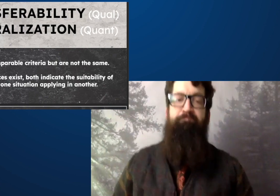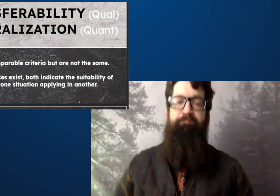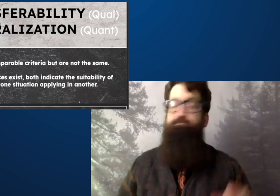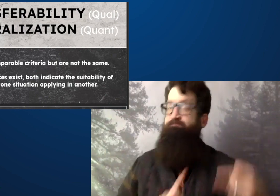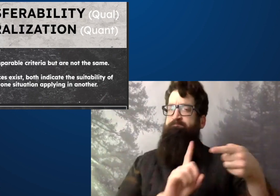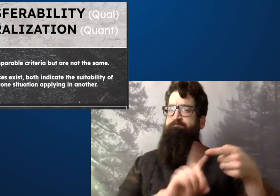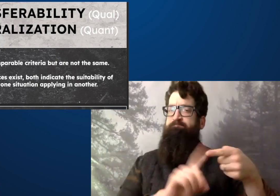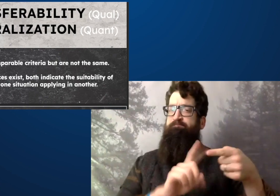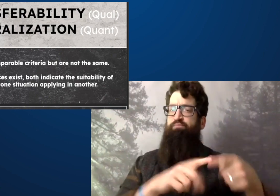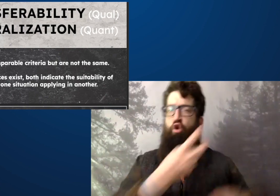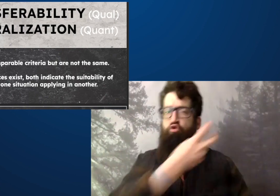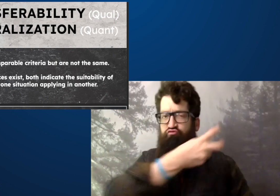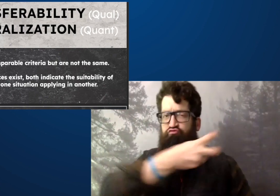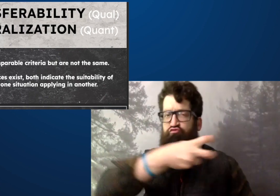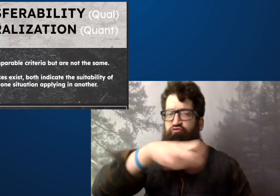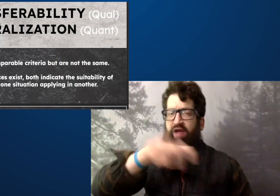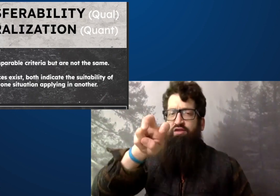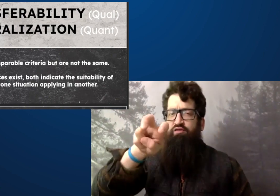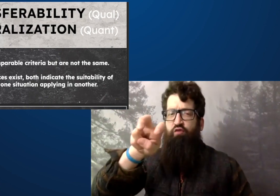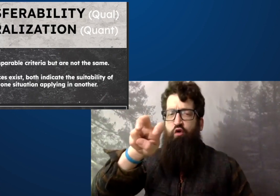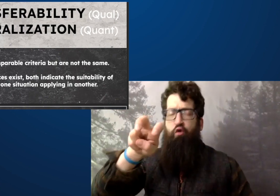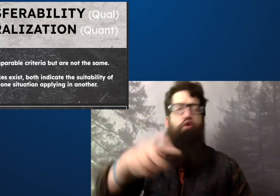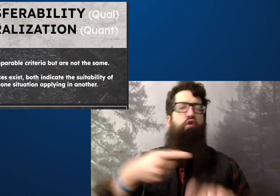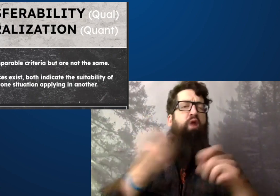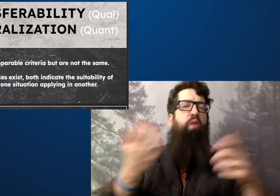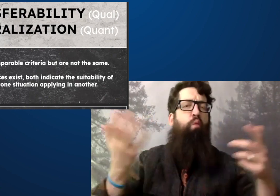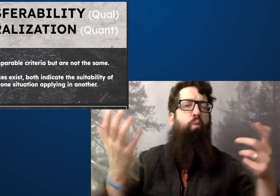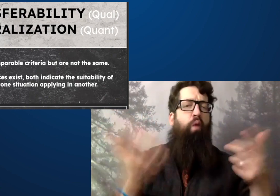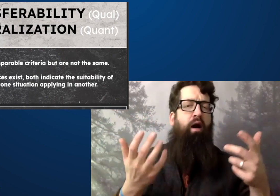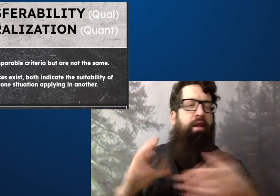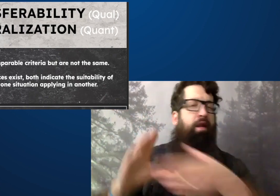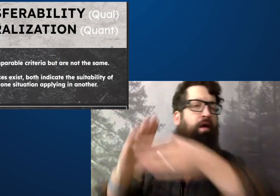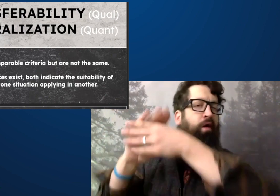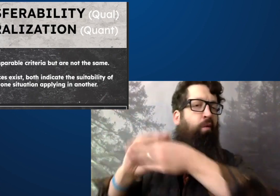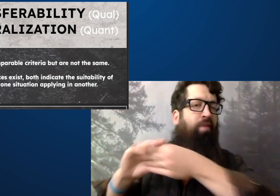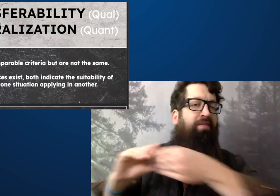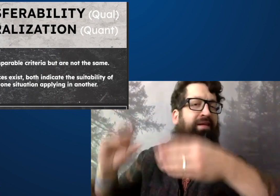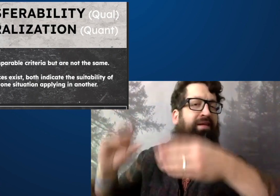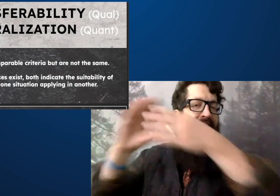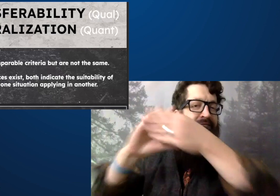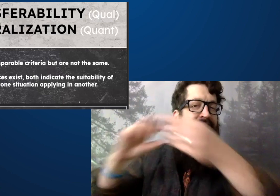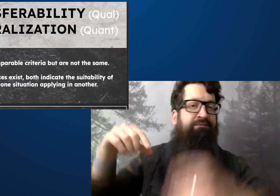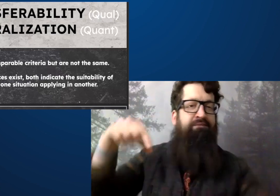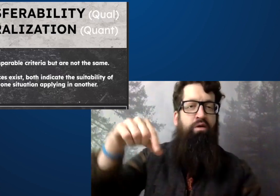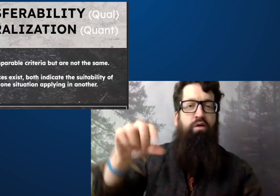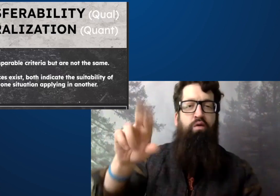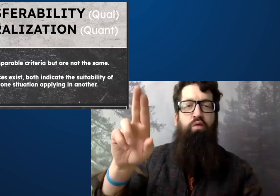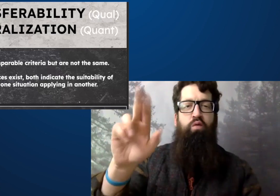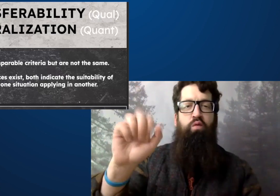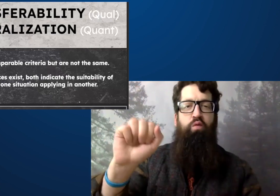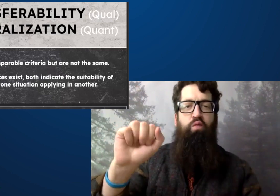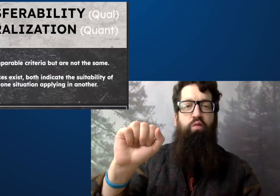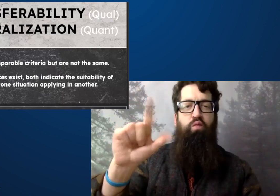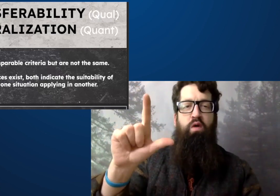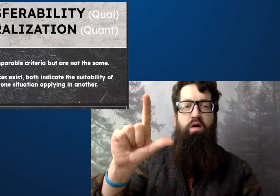Both of them are quite valuable. So transferability from what?